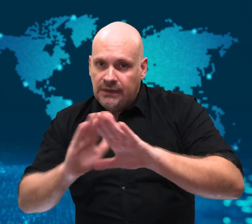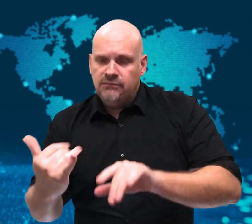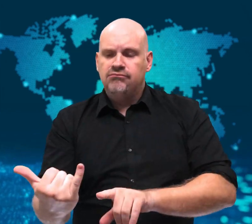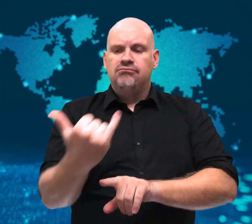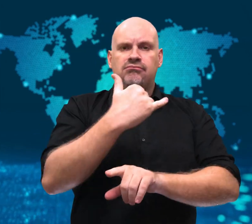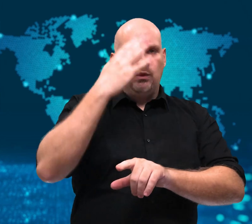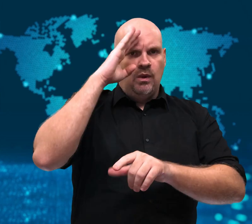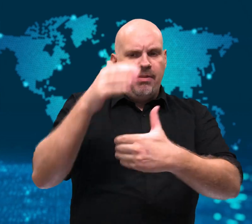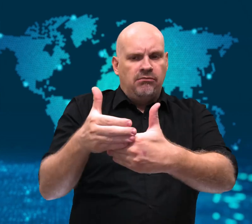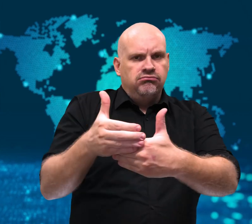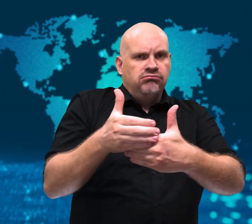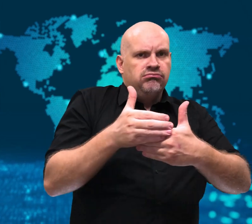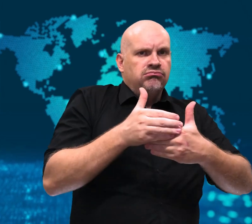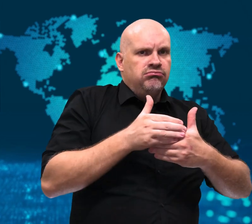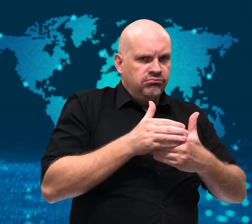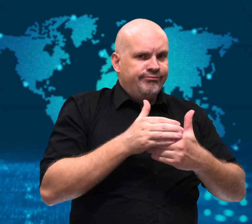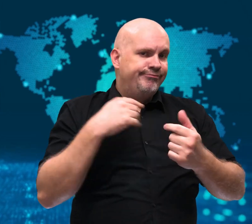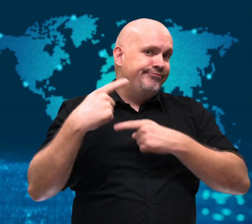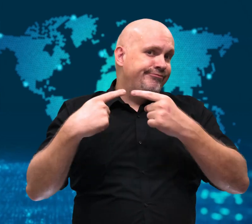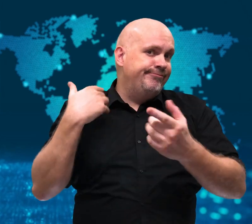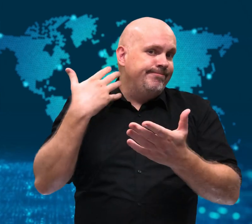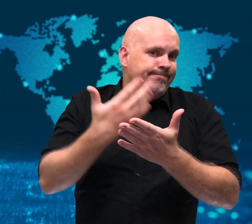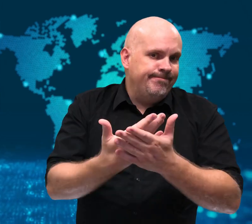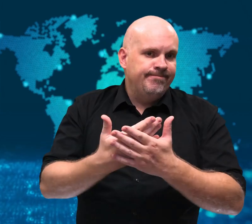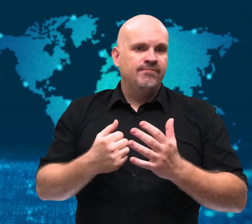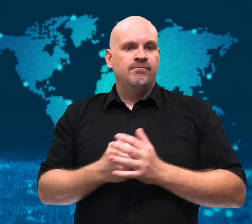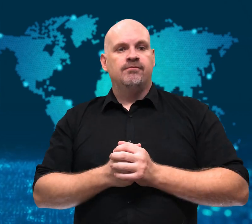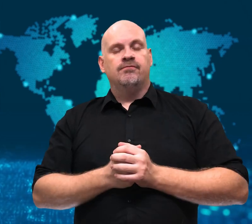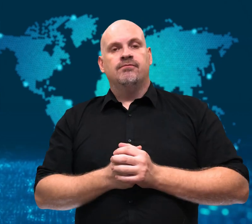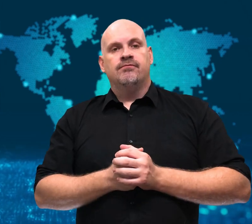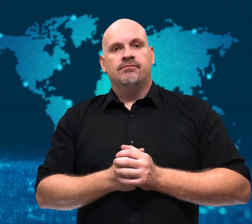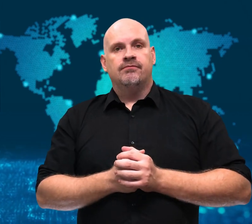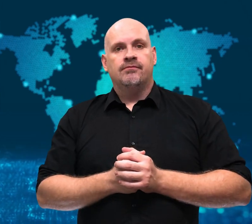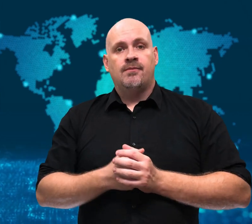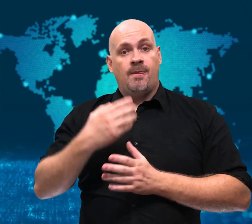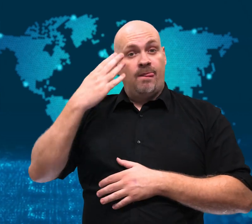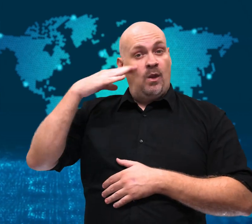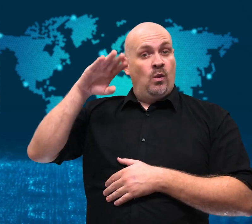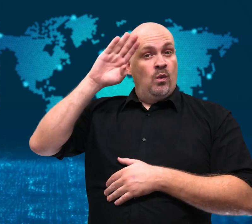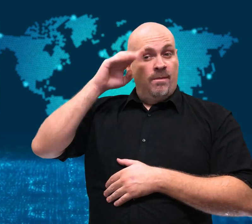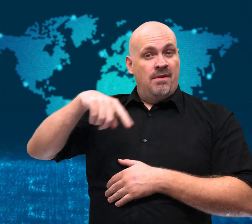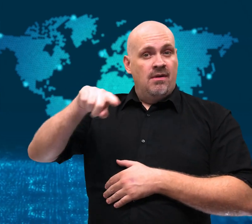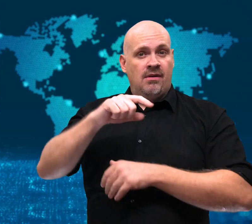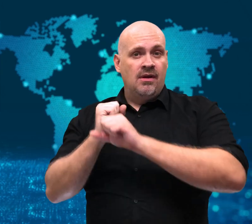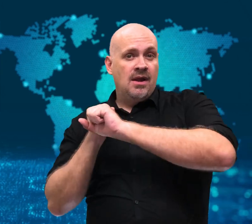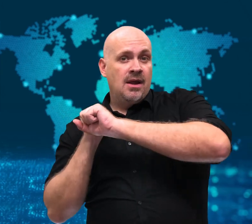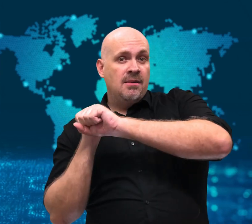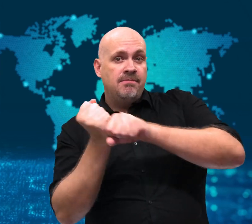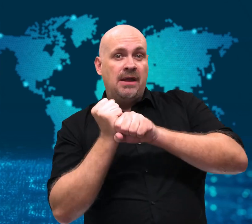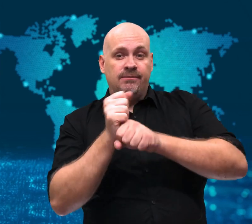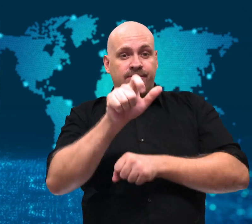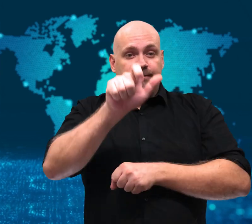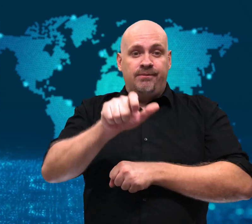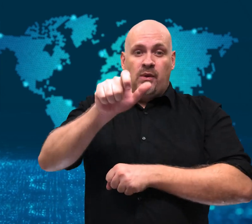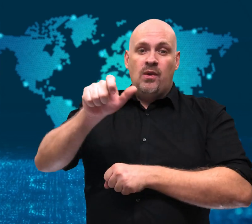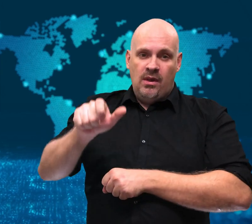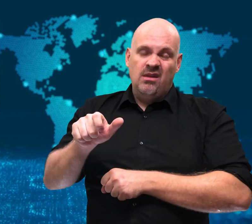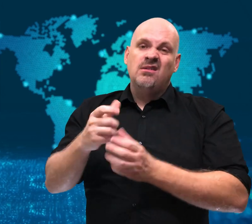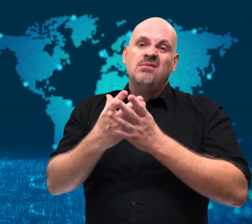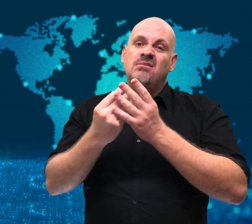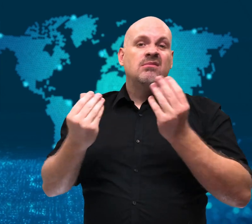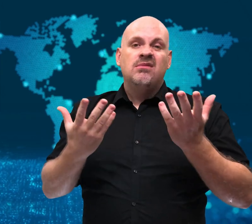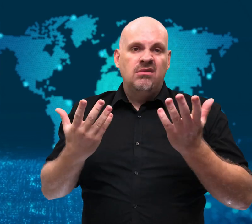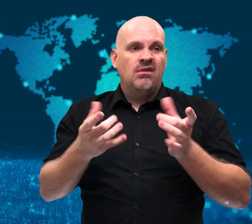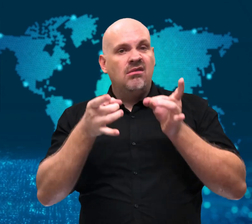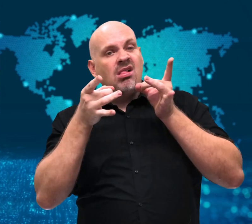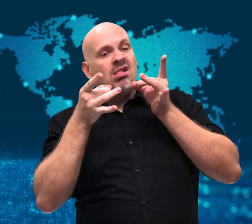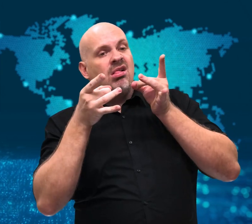Baseball players from Cuba often defect to sign up with Major